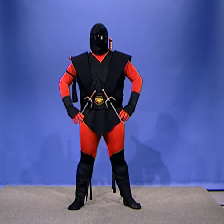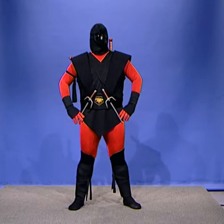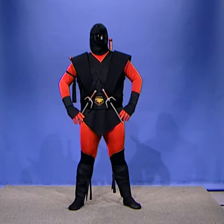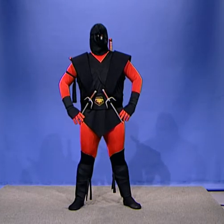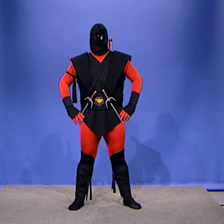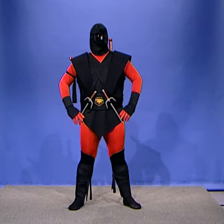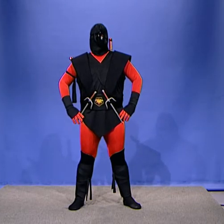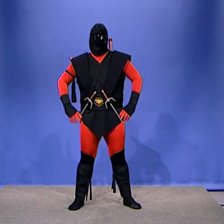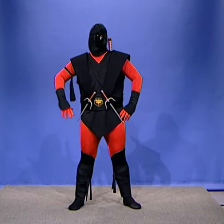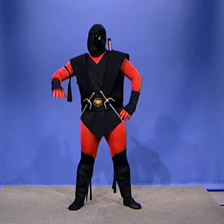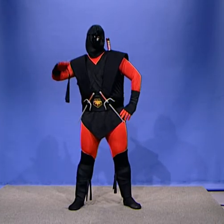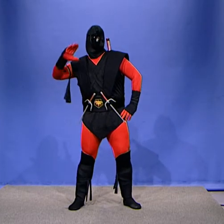(Narrator Julius Satterlee) Hi and Welcome to